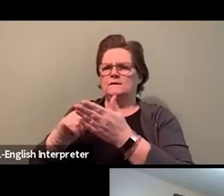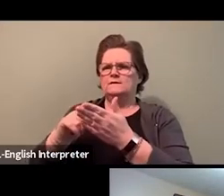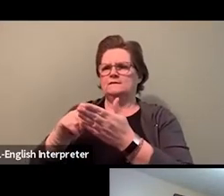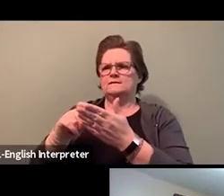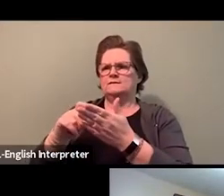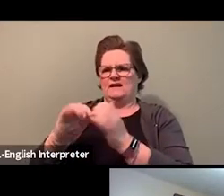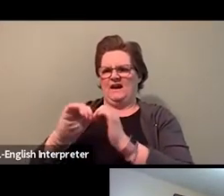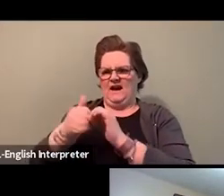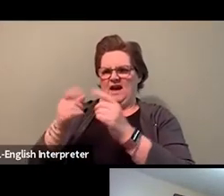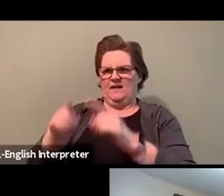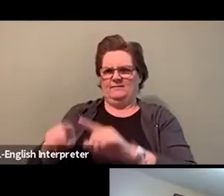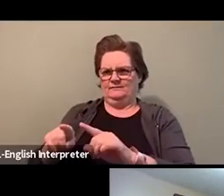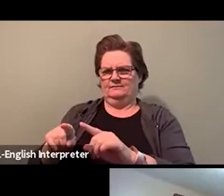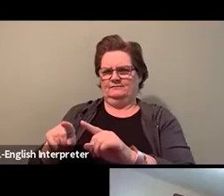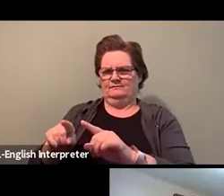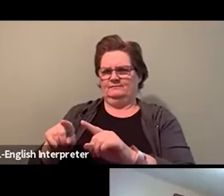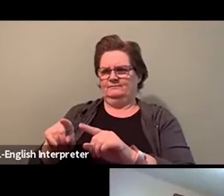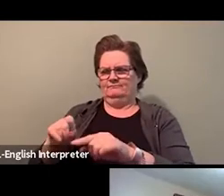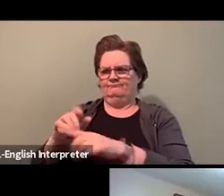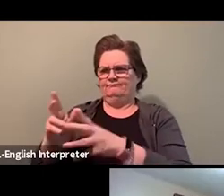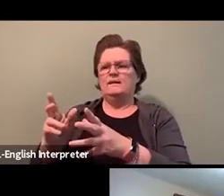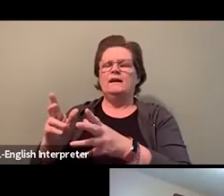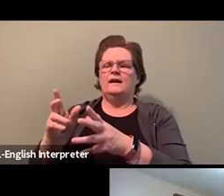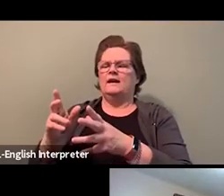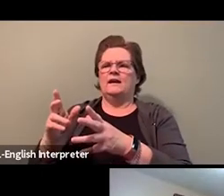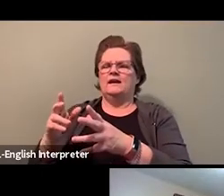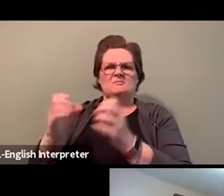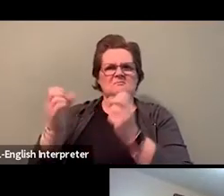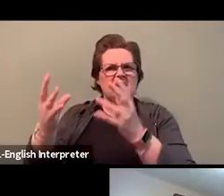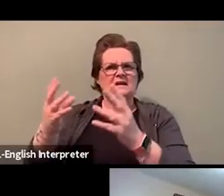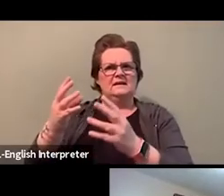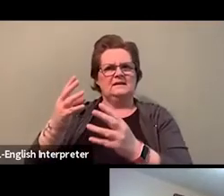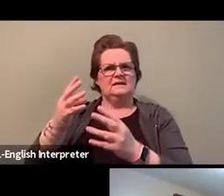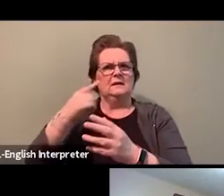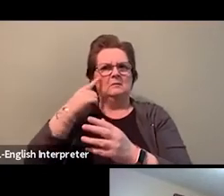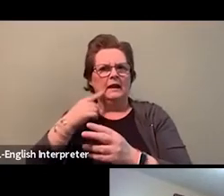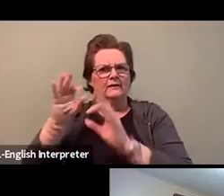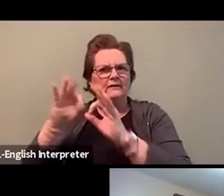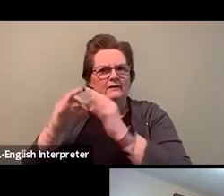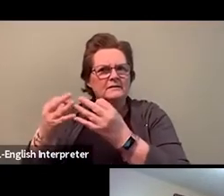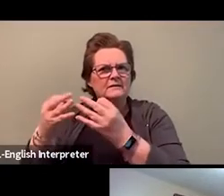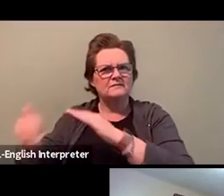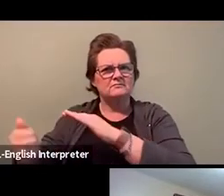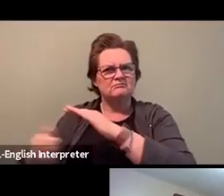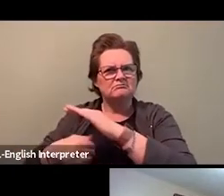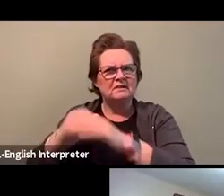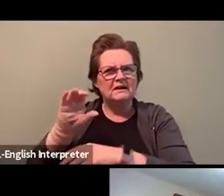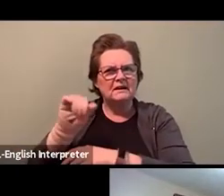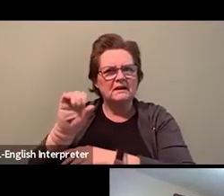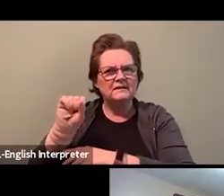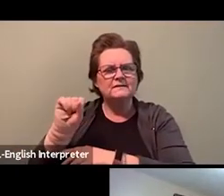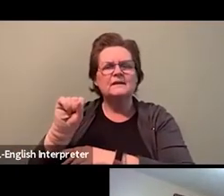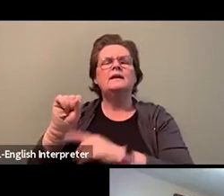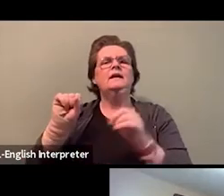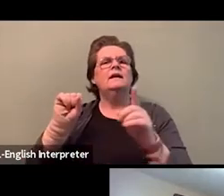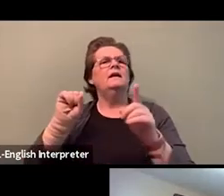passed an anti-oppression anti-racism policy. And through that policy, they struck up a steering committee